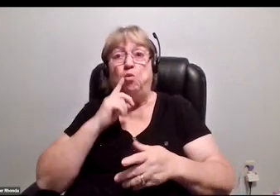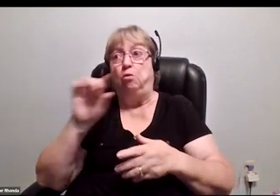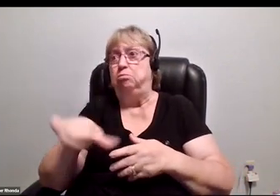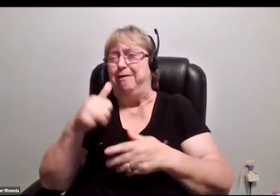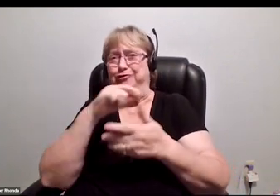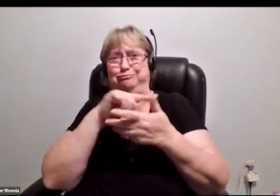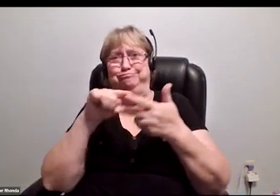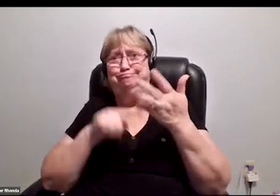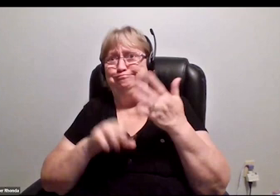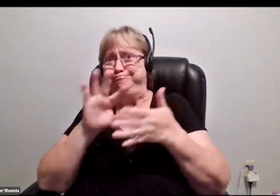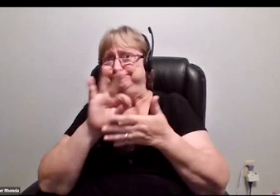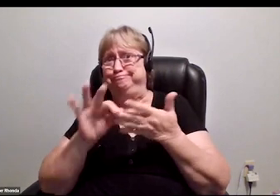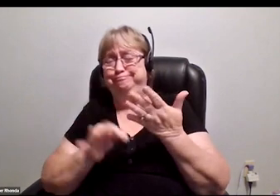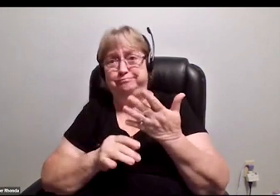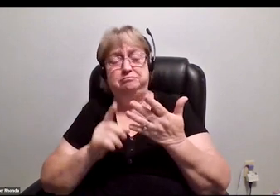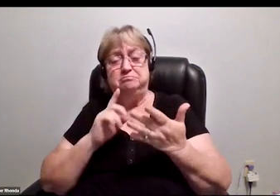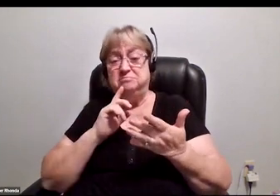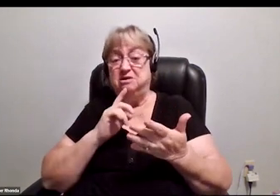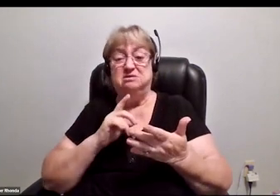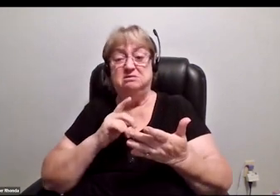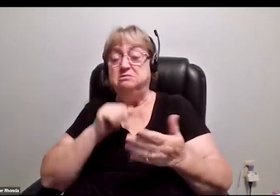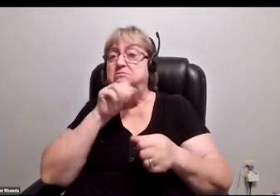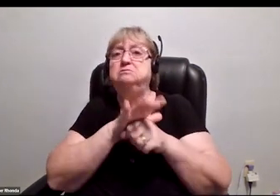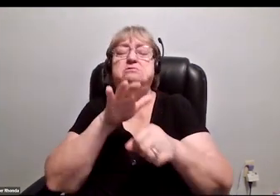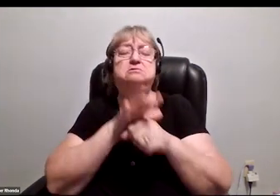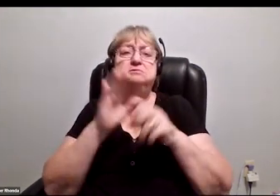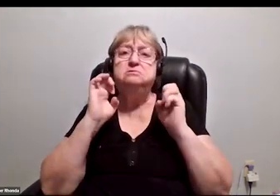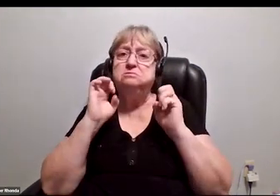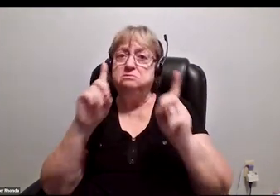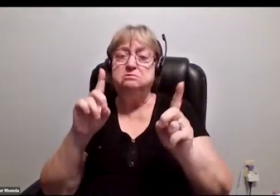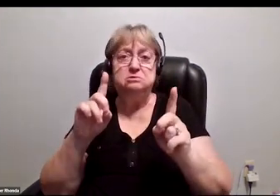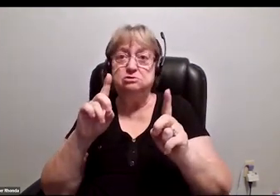There is a lack of education on both sides of how to deal